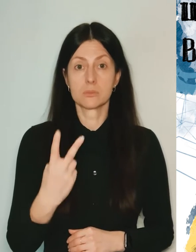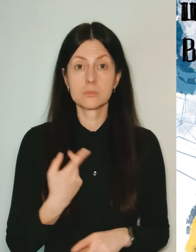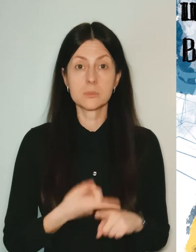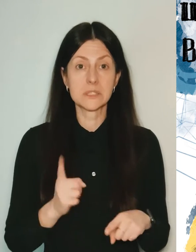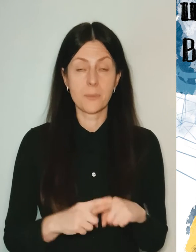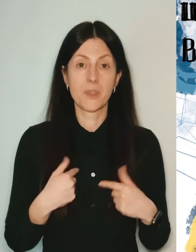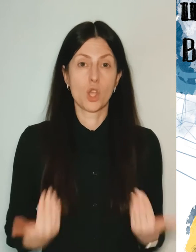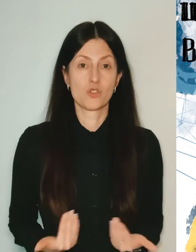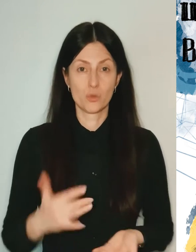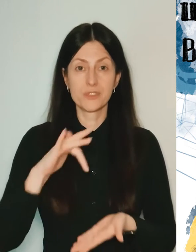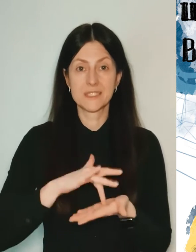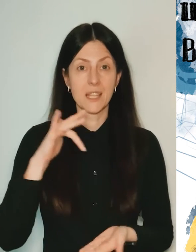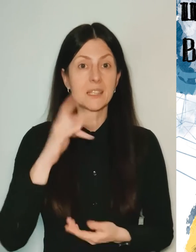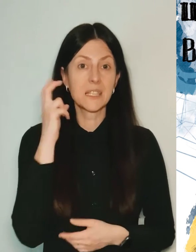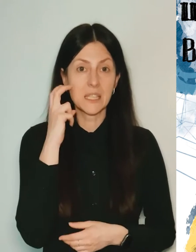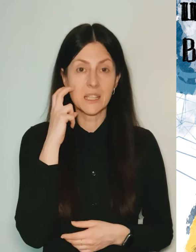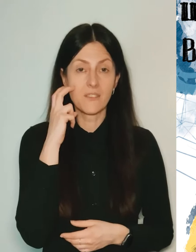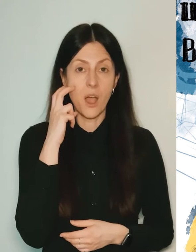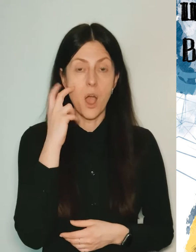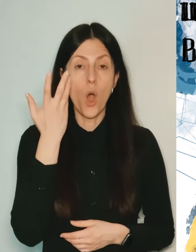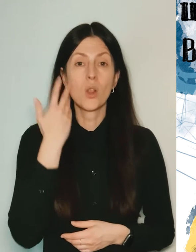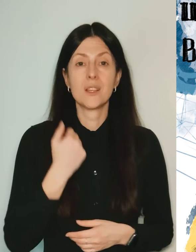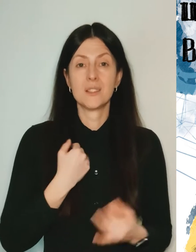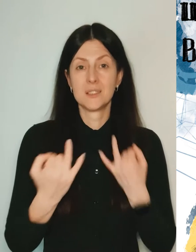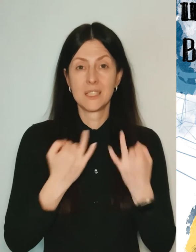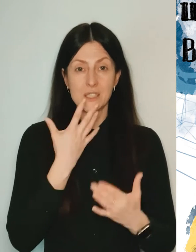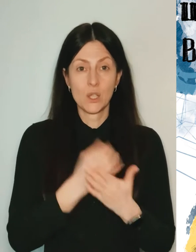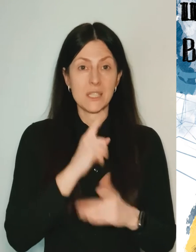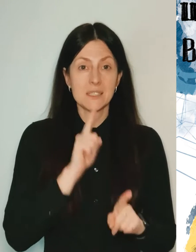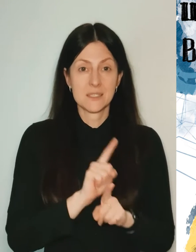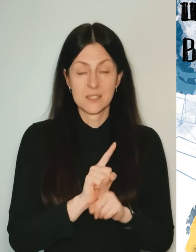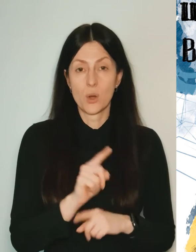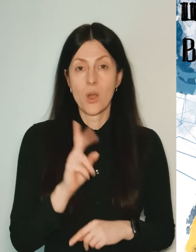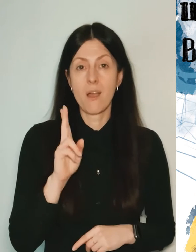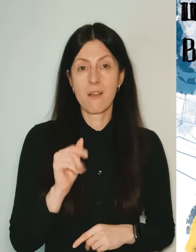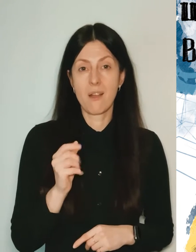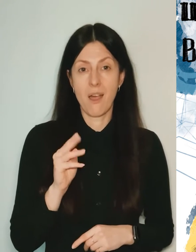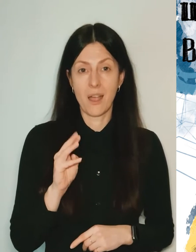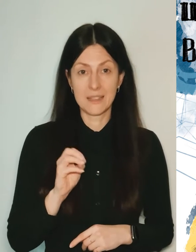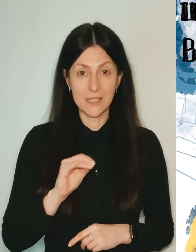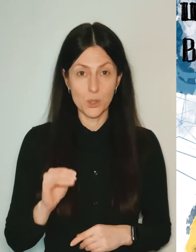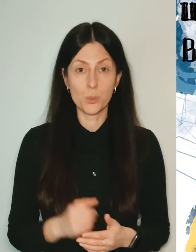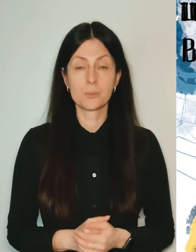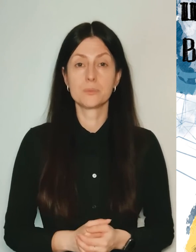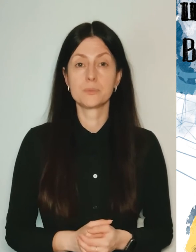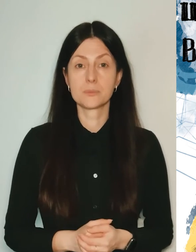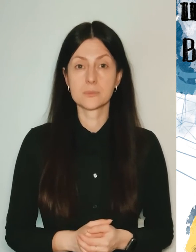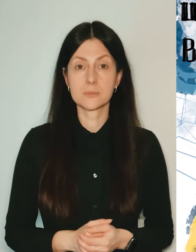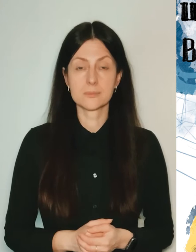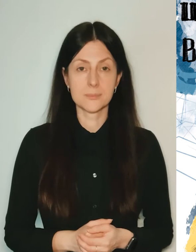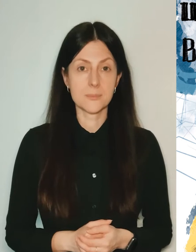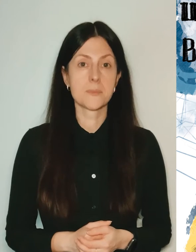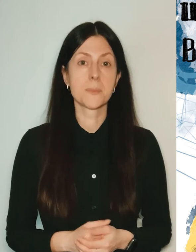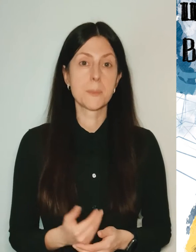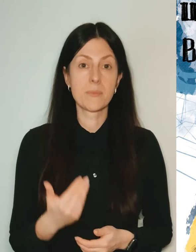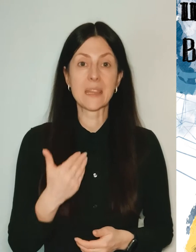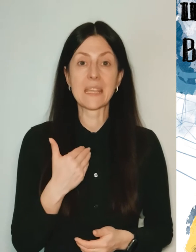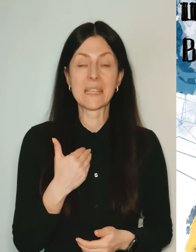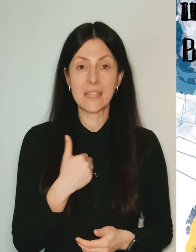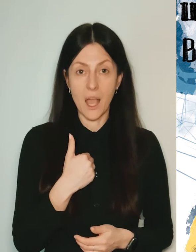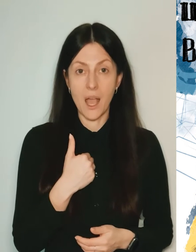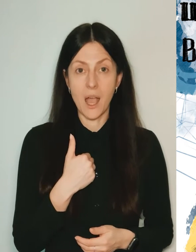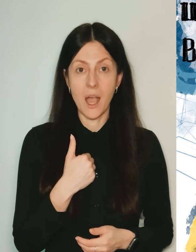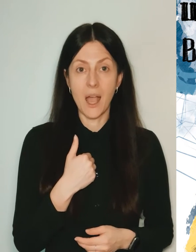I live in the center of Kyiv. When speaking for my sister Katya, I lost my gumguard.